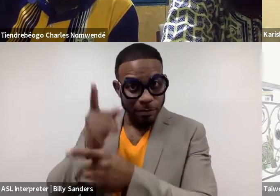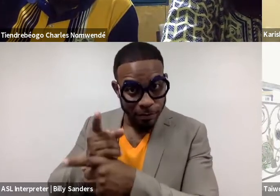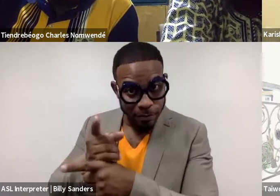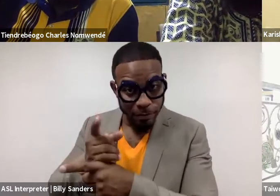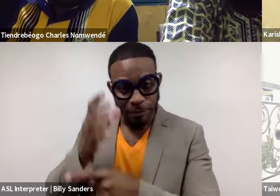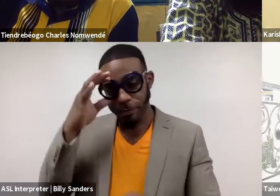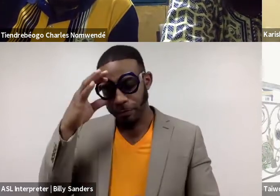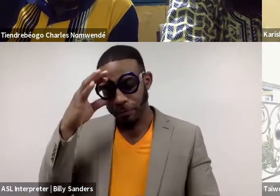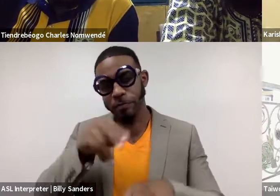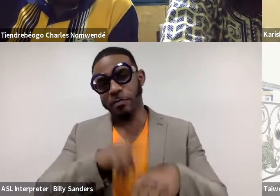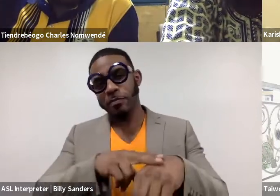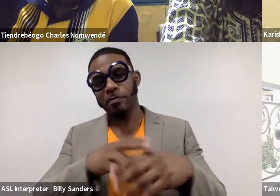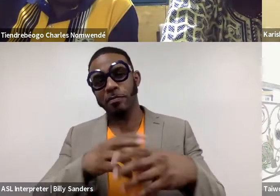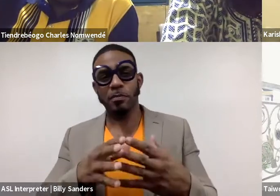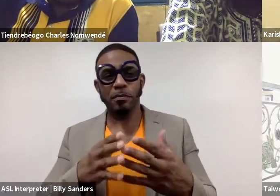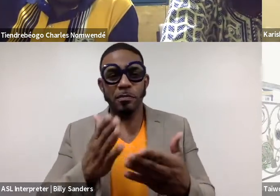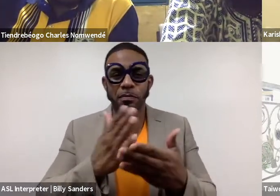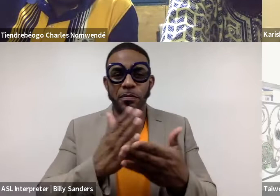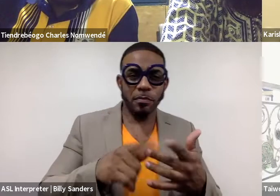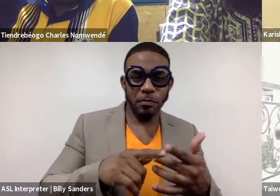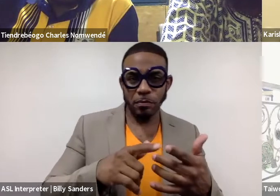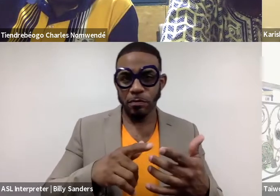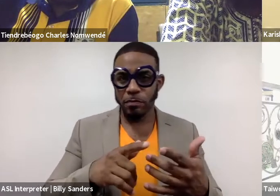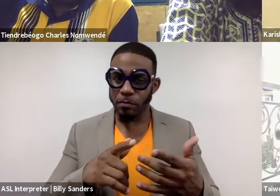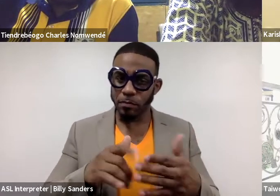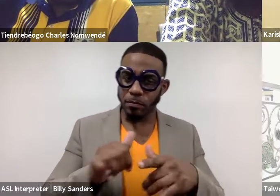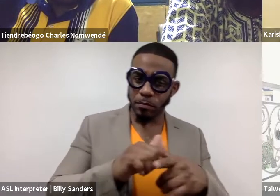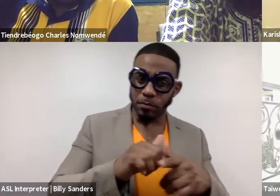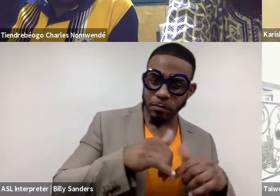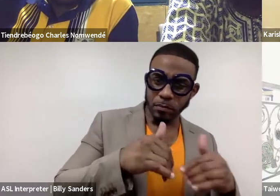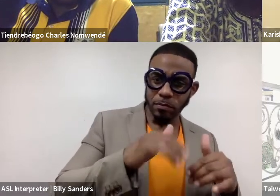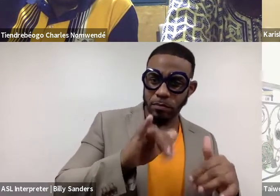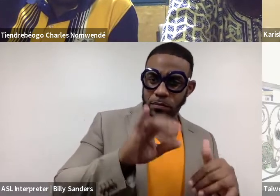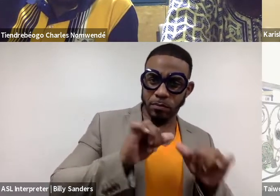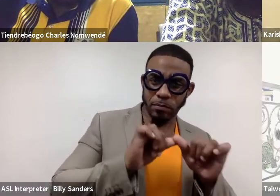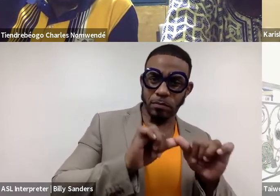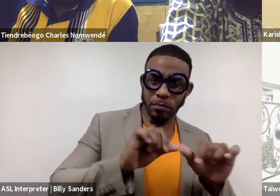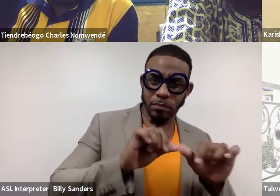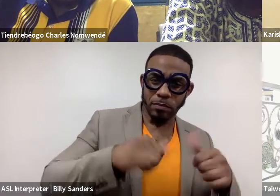And of course, a piece of practice that constantly challenge the status quo.